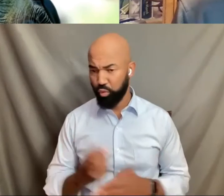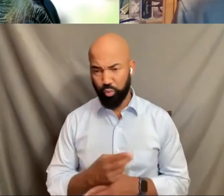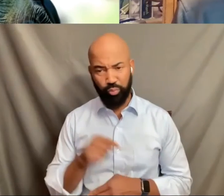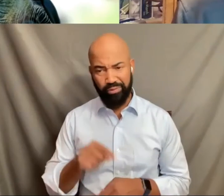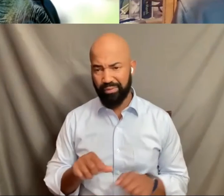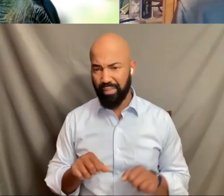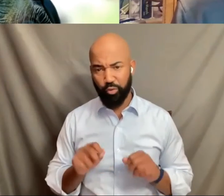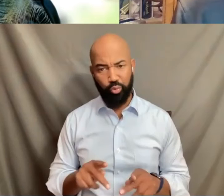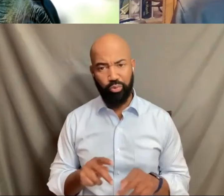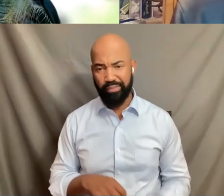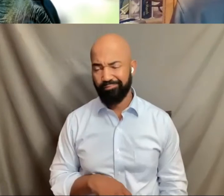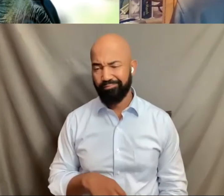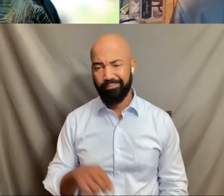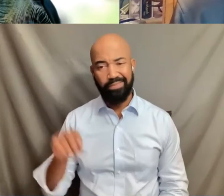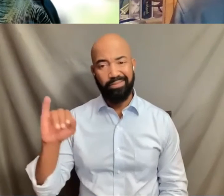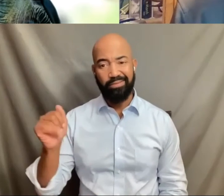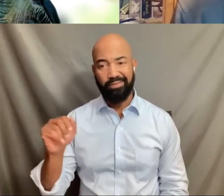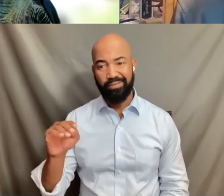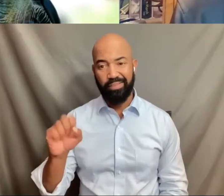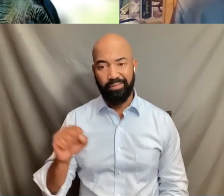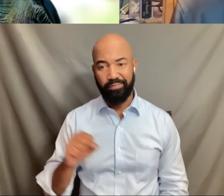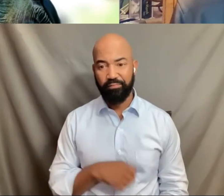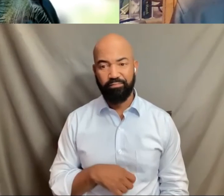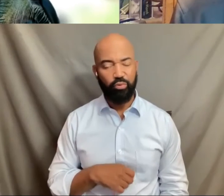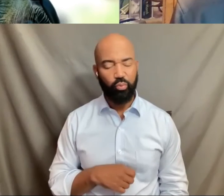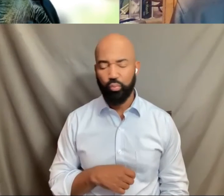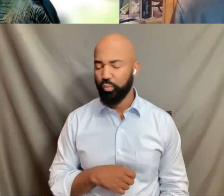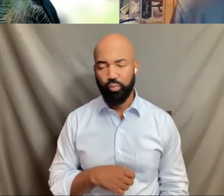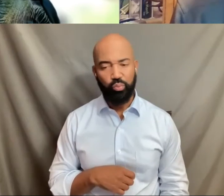James has, we didn't read his bio,